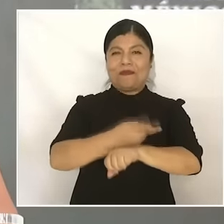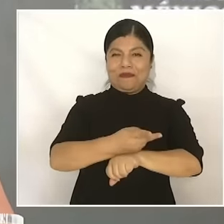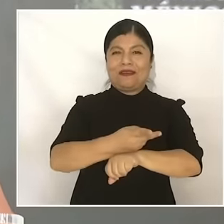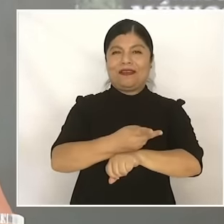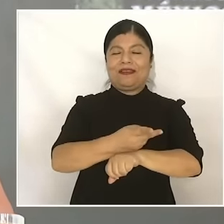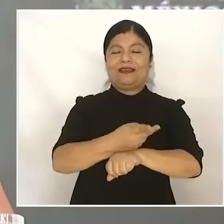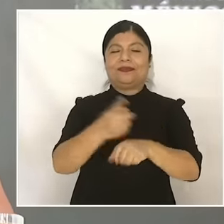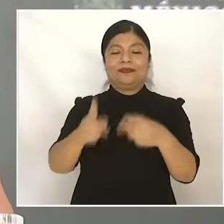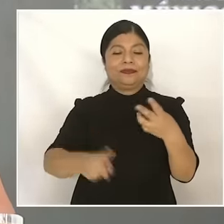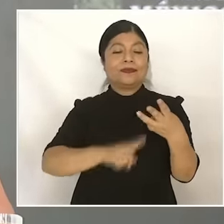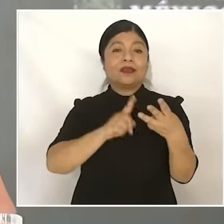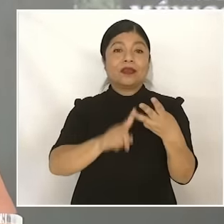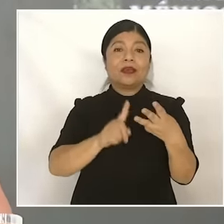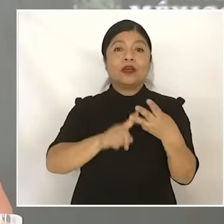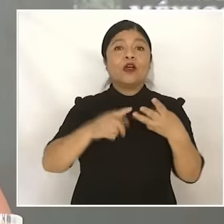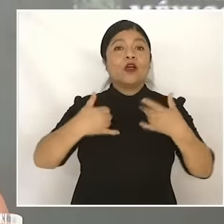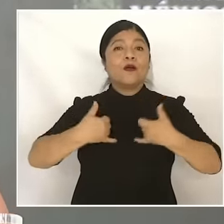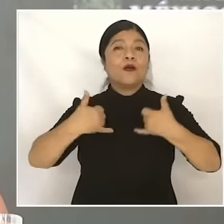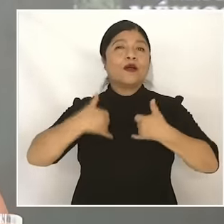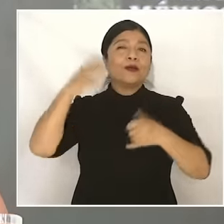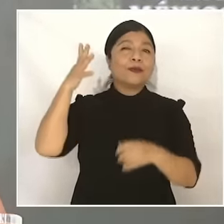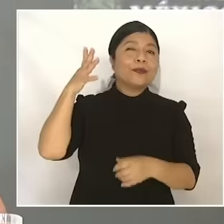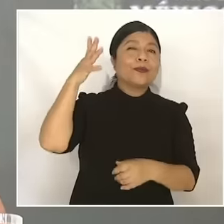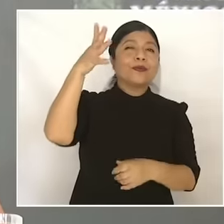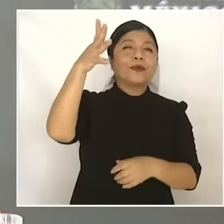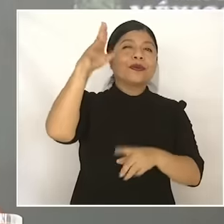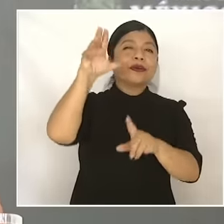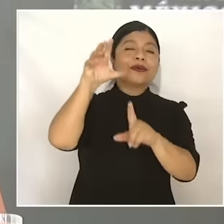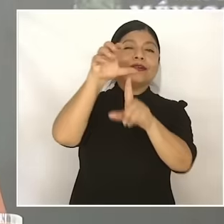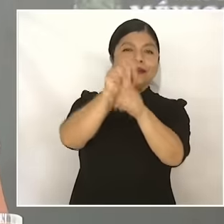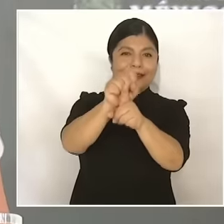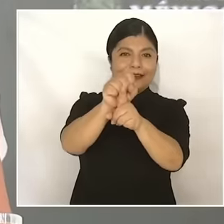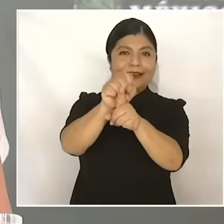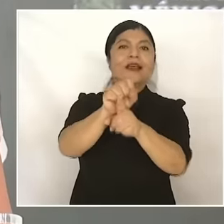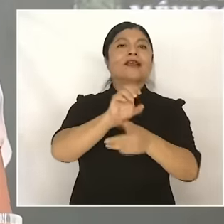building the future and, in addition, very soon they will be part of the Constitution of the